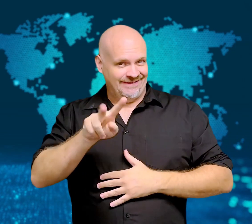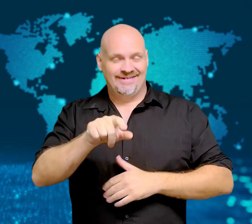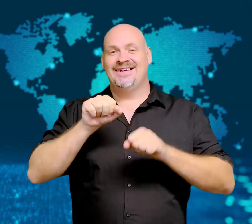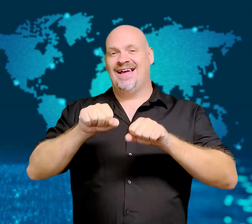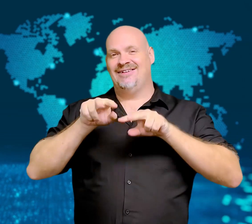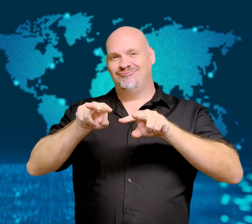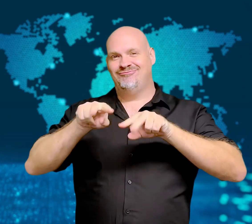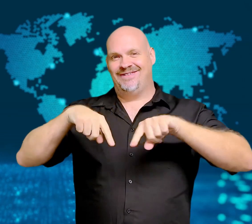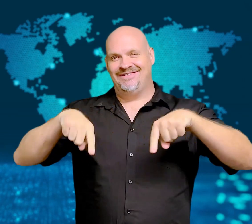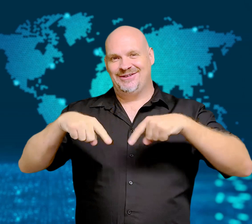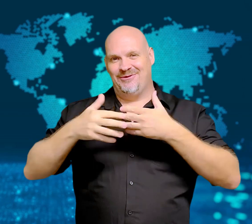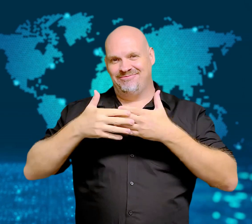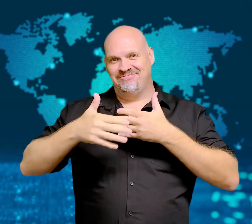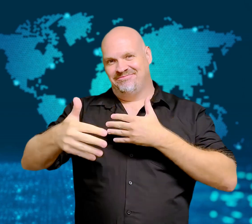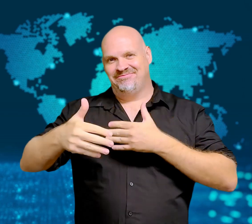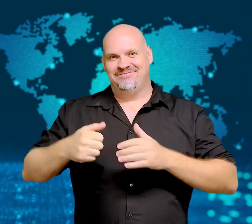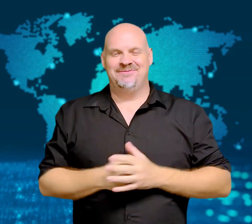to get new video updates!